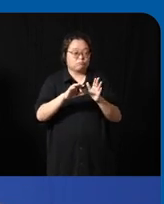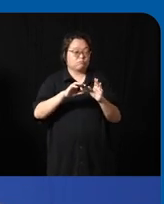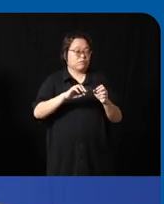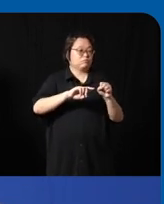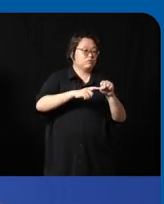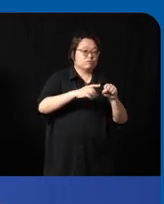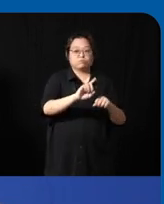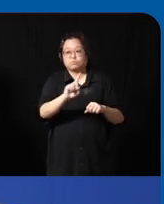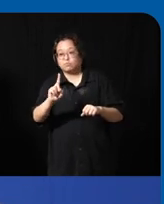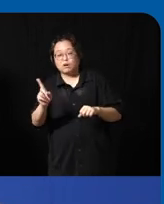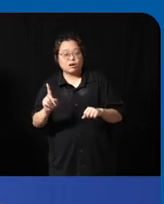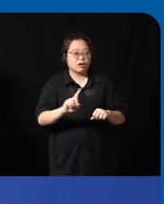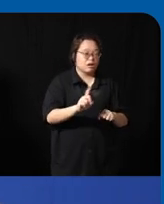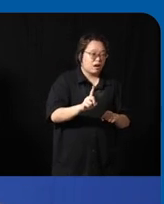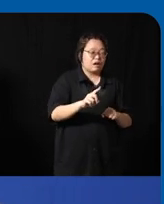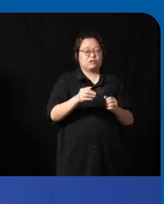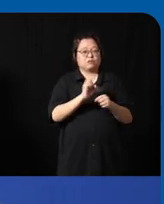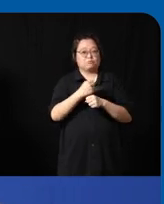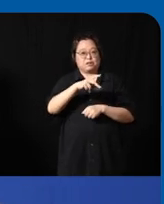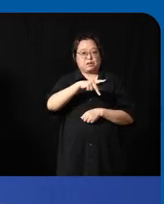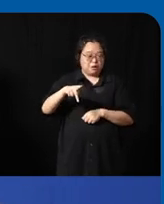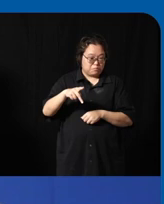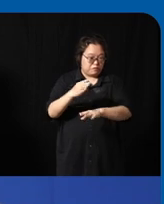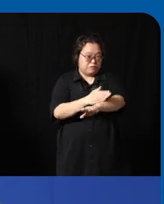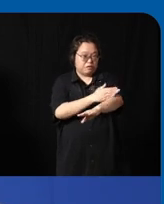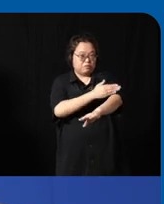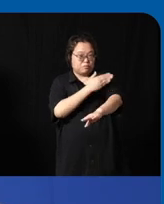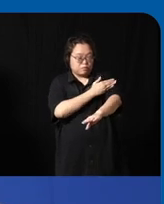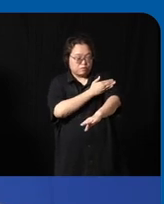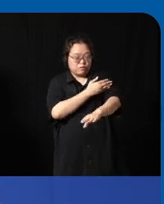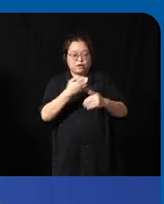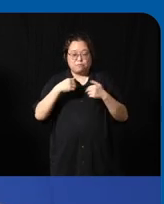be able to maintain the app to improve the app and to have enough people to download the app